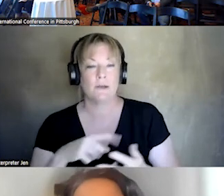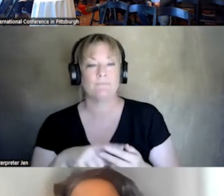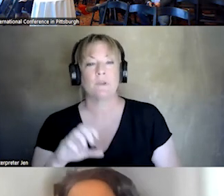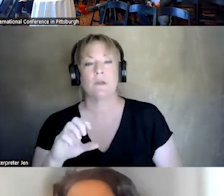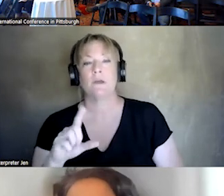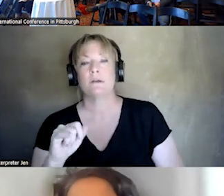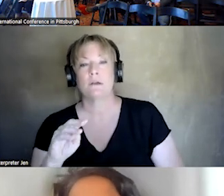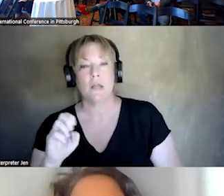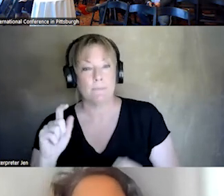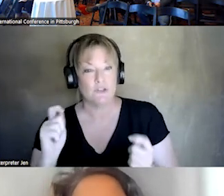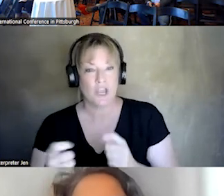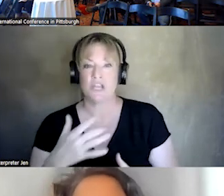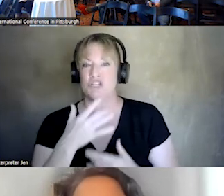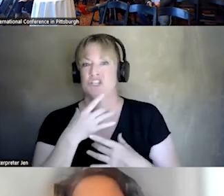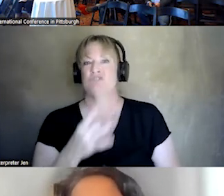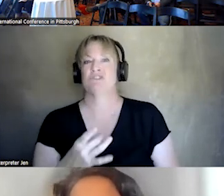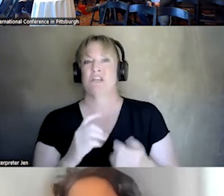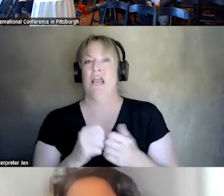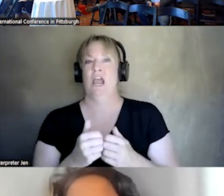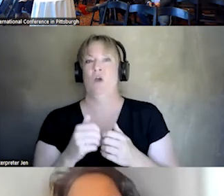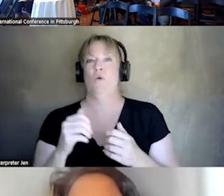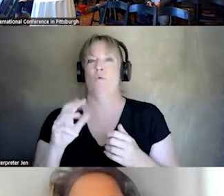INTERESTING PAPER ON HOW CLIMATE CHANGE CAN IMPACT BEHAVIORAL HEALTH, AS, AS A